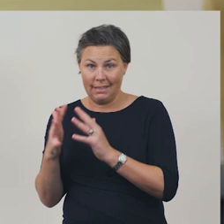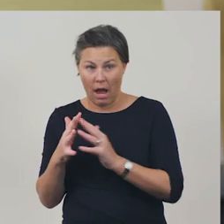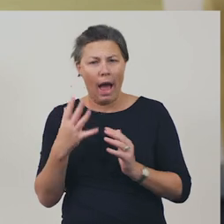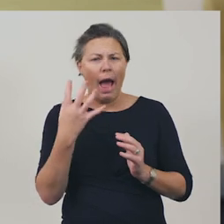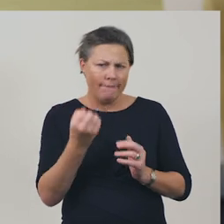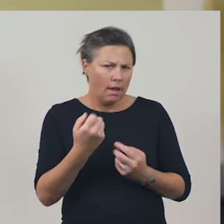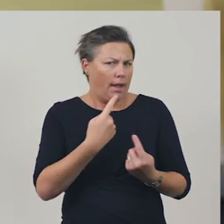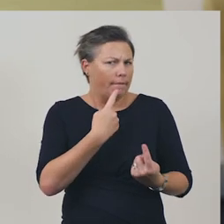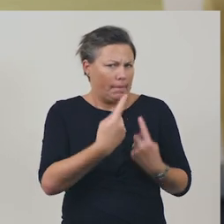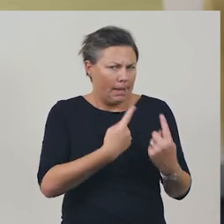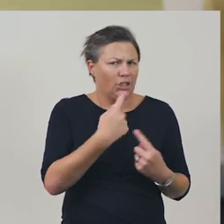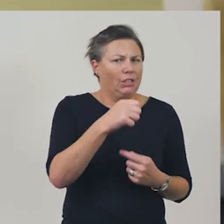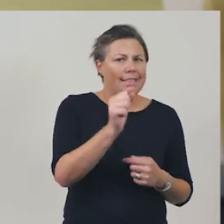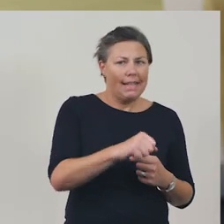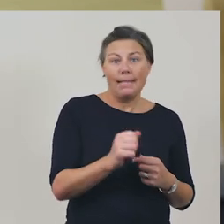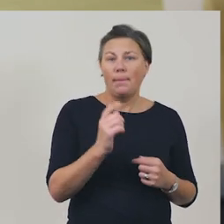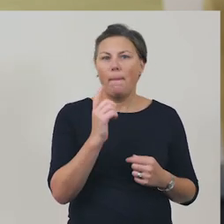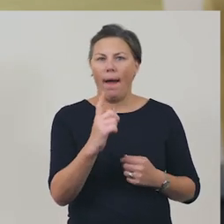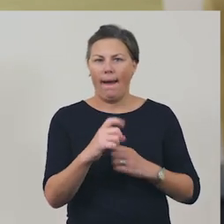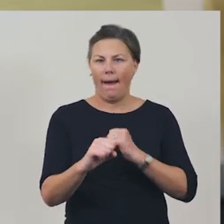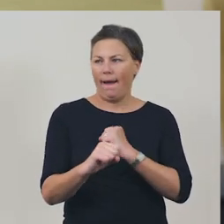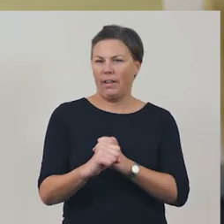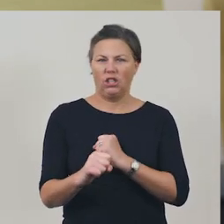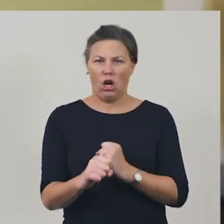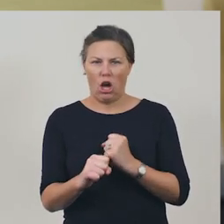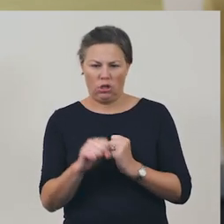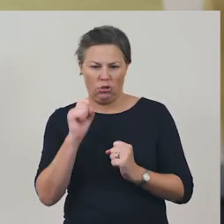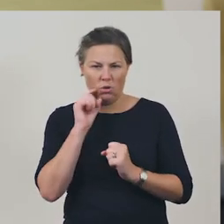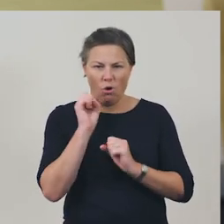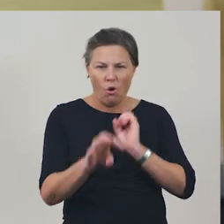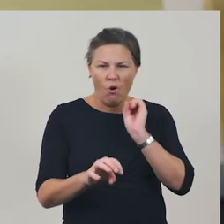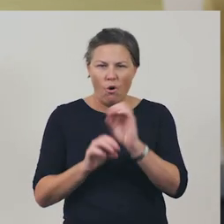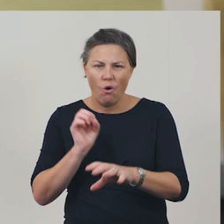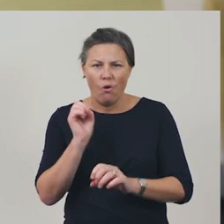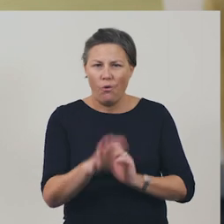They are also places where advertisers promote their products and services.